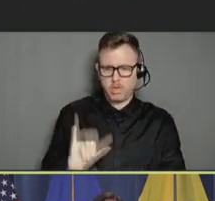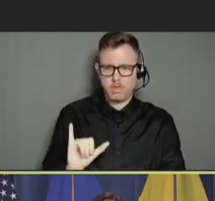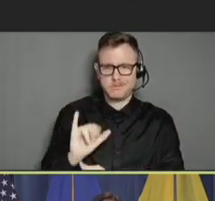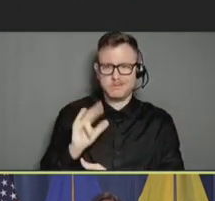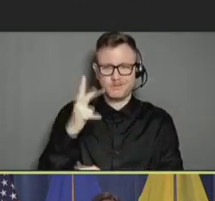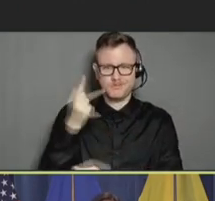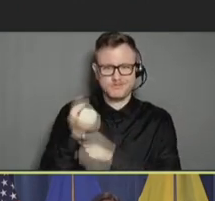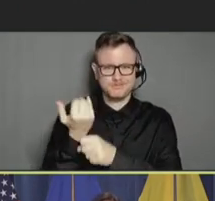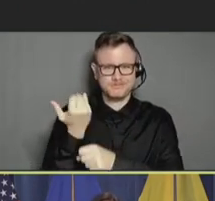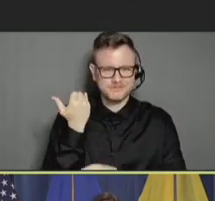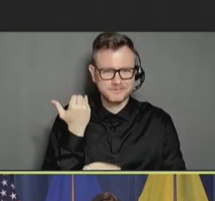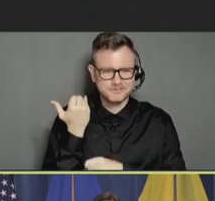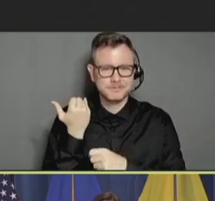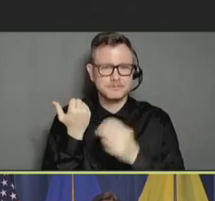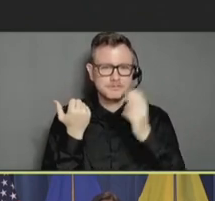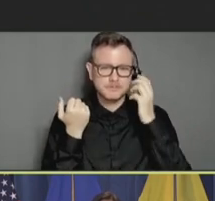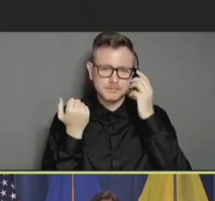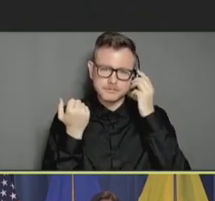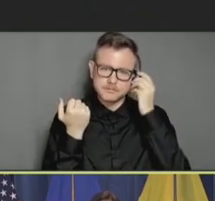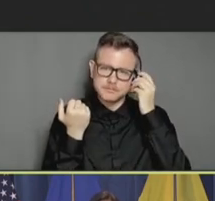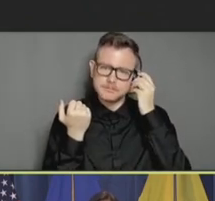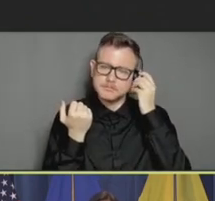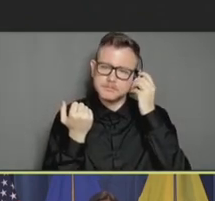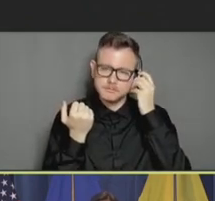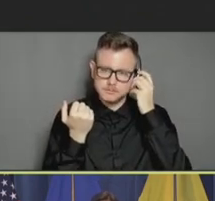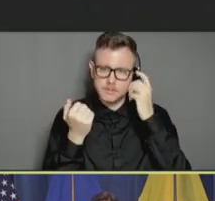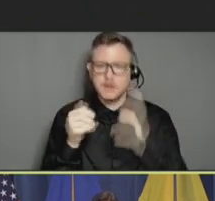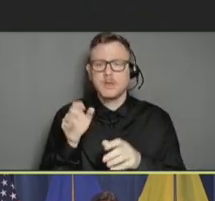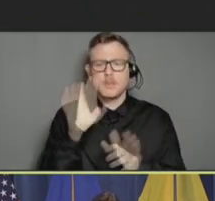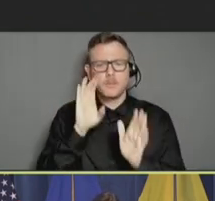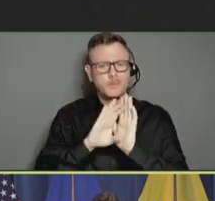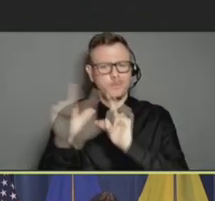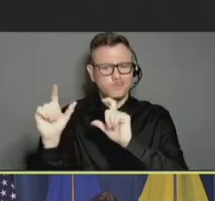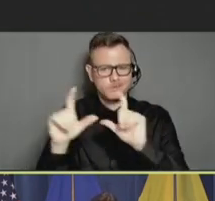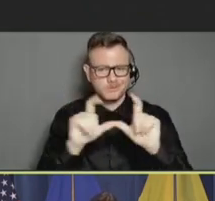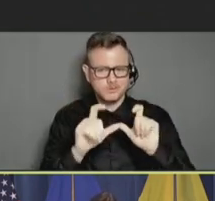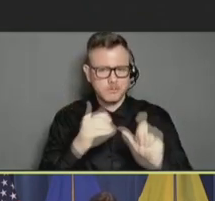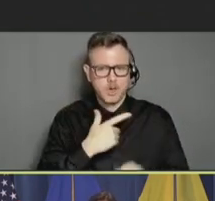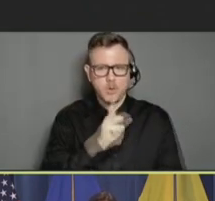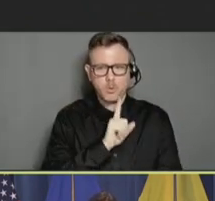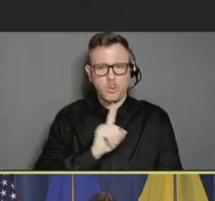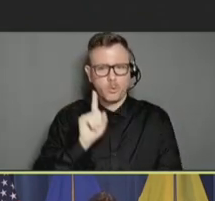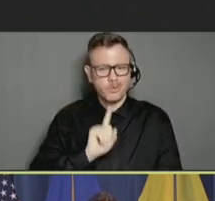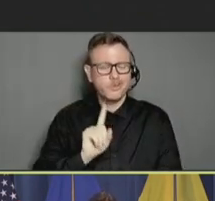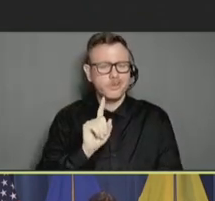ago. And these are some photos I took on my walk -- my lonely walk to work. And we were